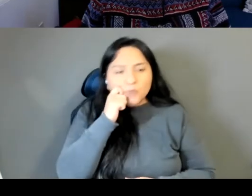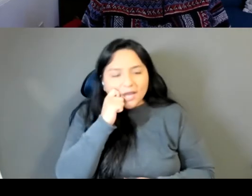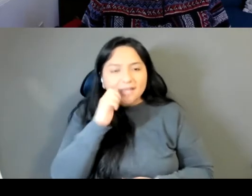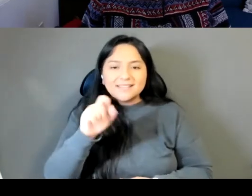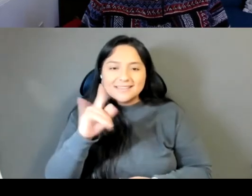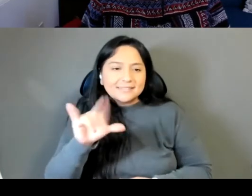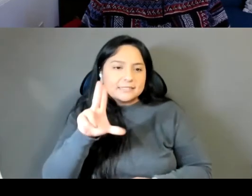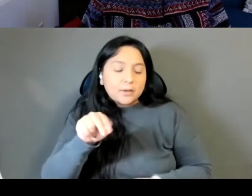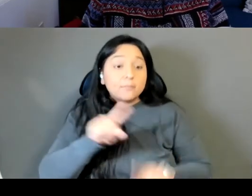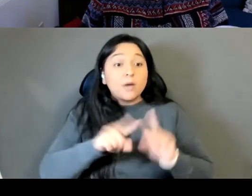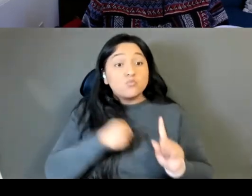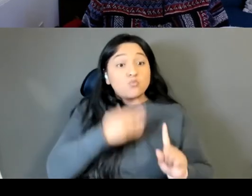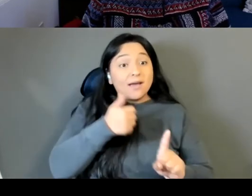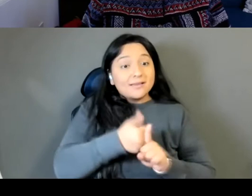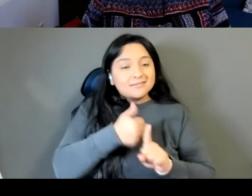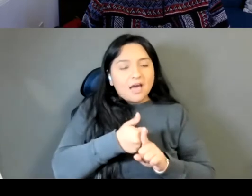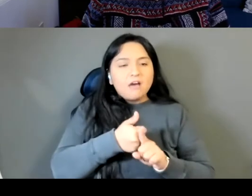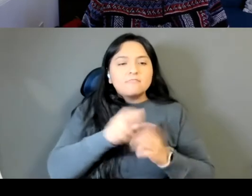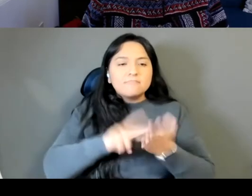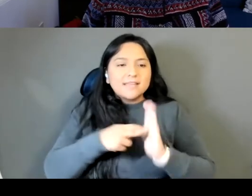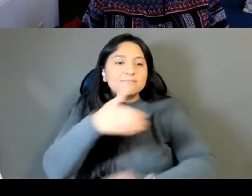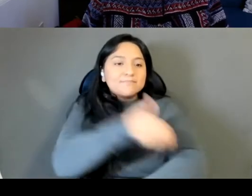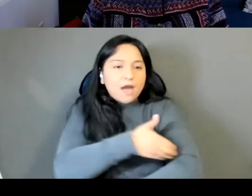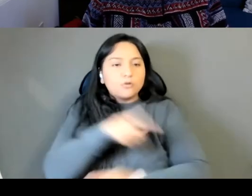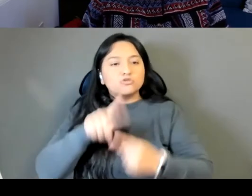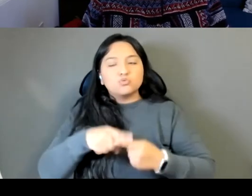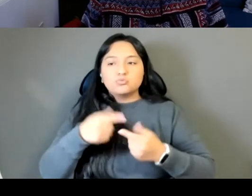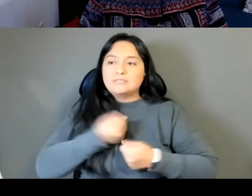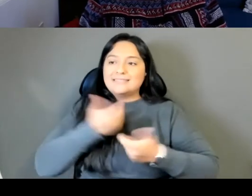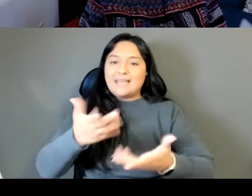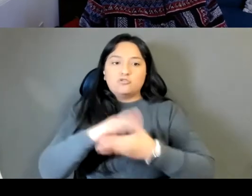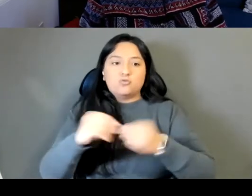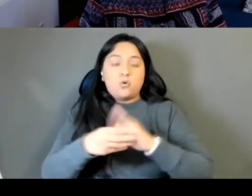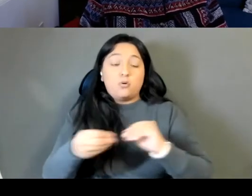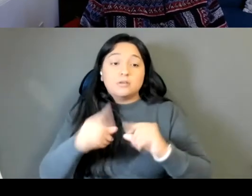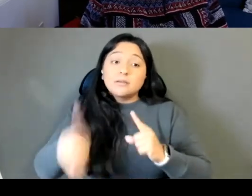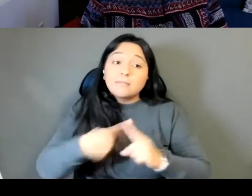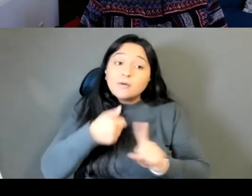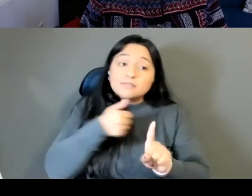the power to speak to tell stories, not only about oneself, but about other people.